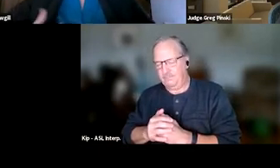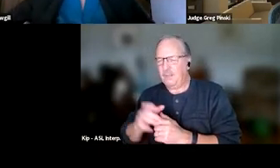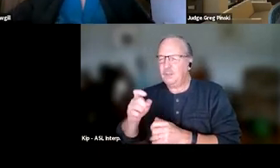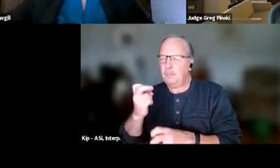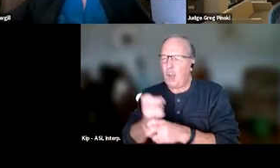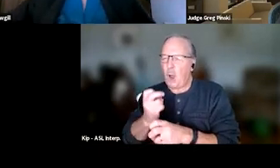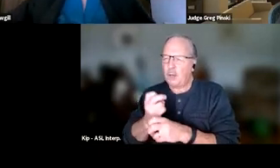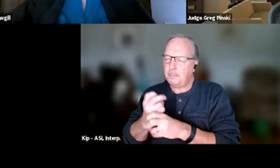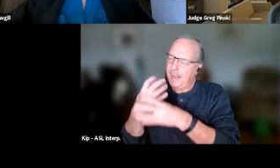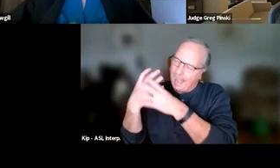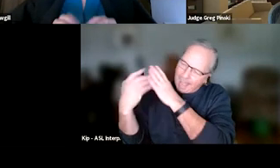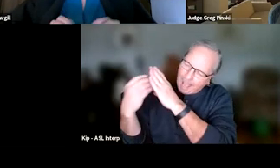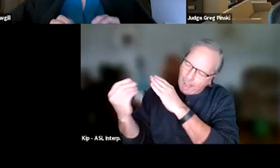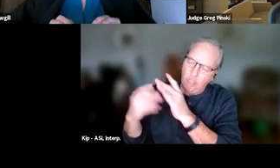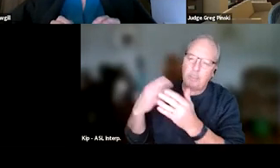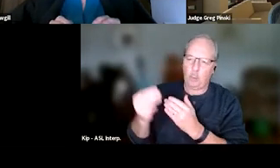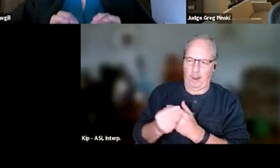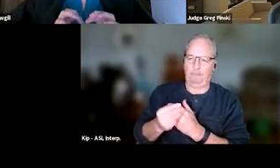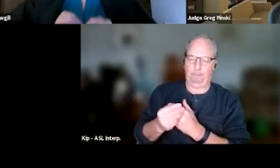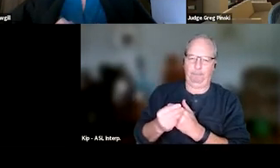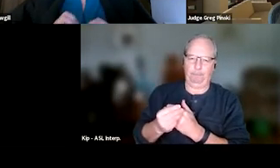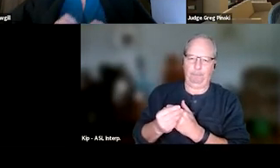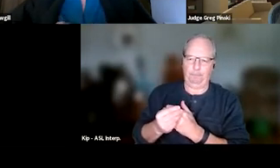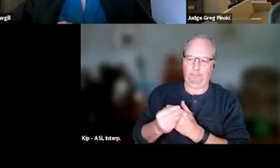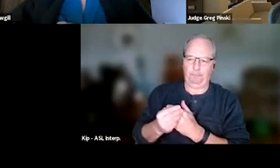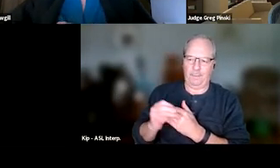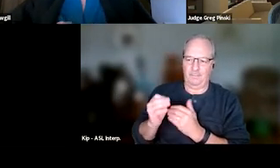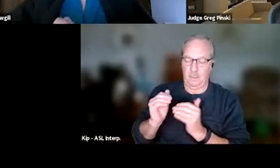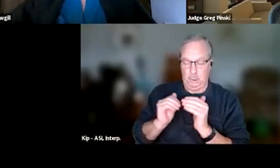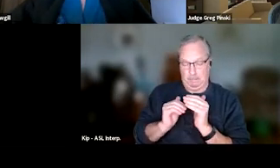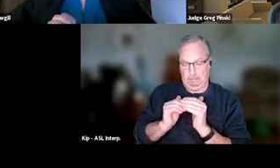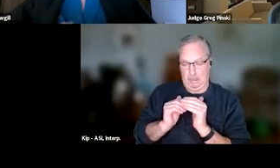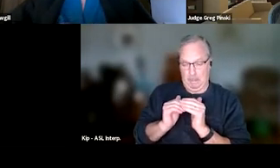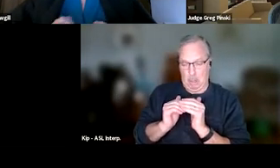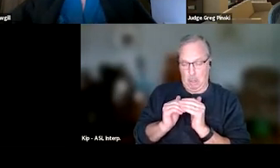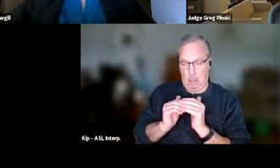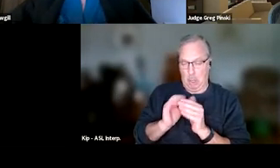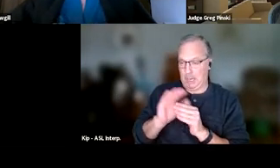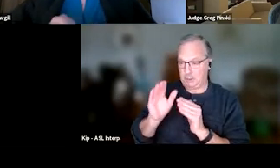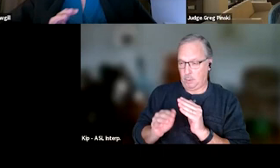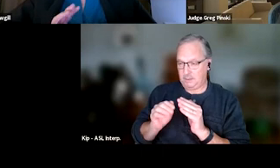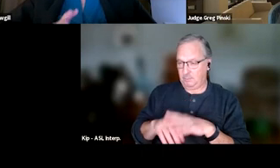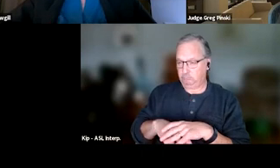I said that on the last slide. If there's minimal consequences for withdrawing from the program,